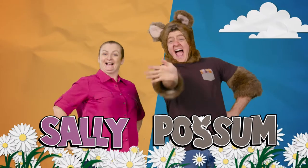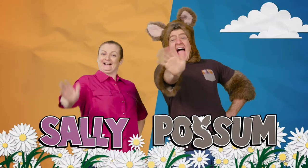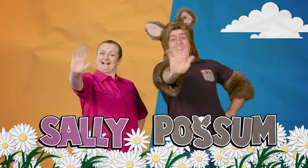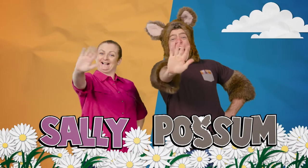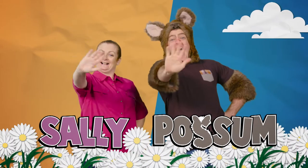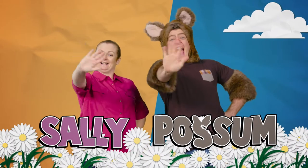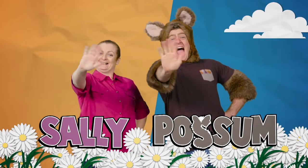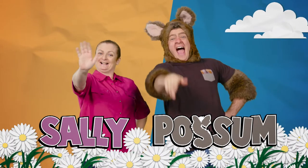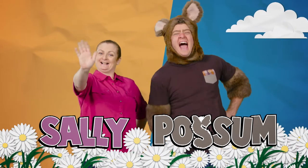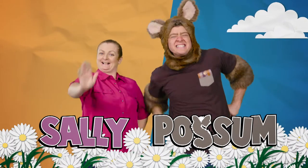Hello!